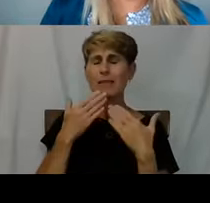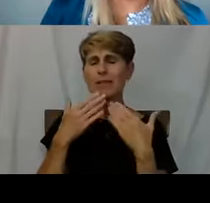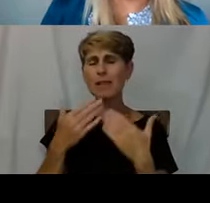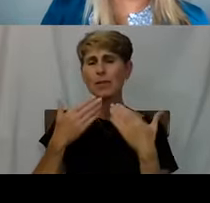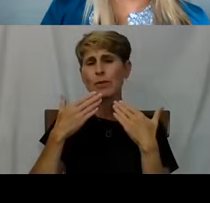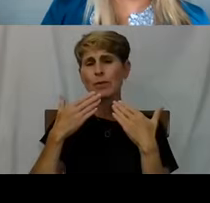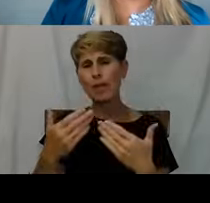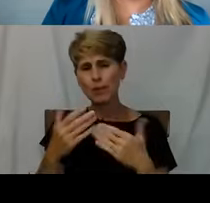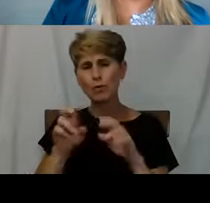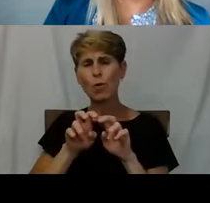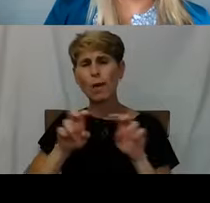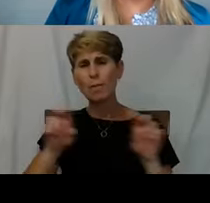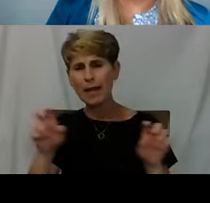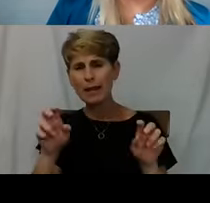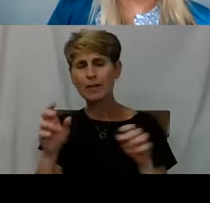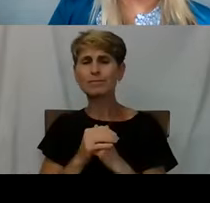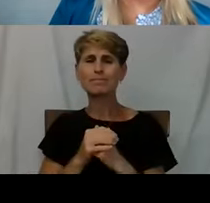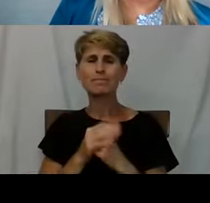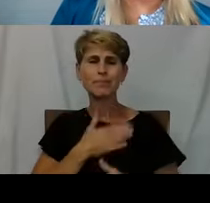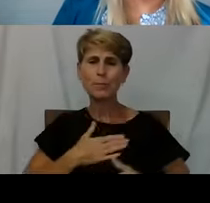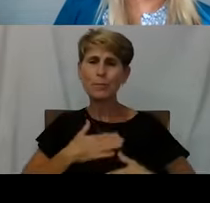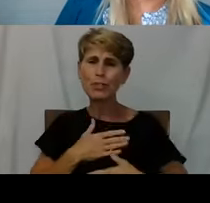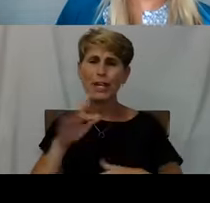All right, everyone take care, thank you so much.